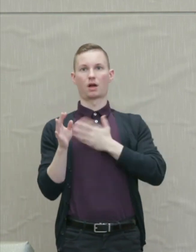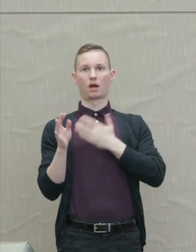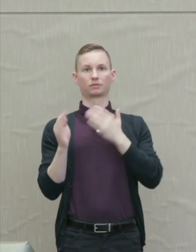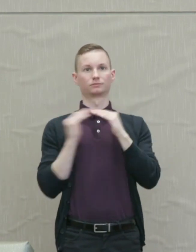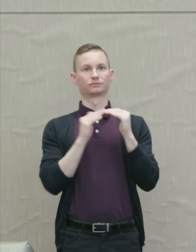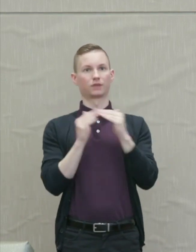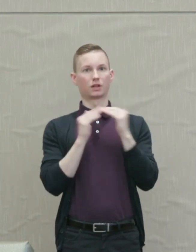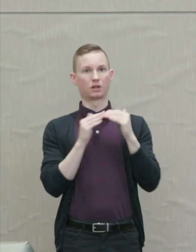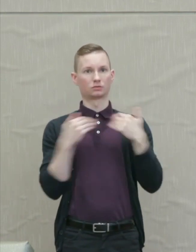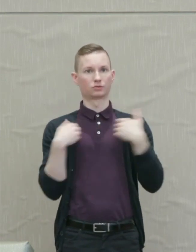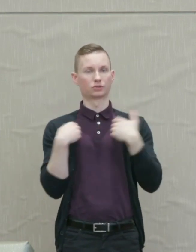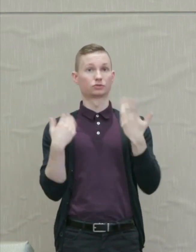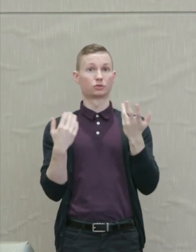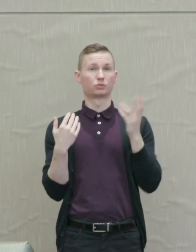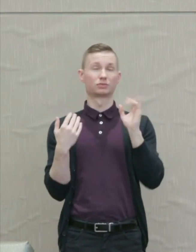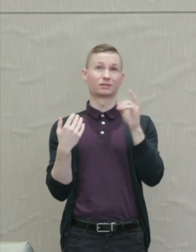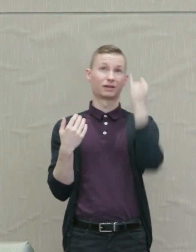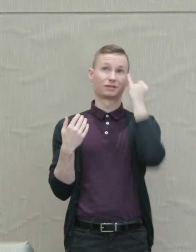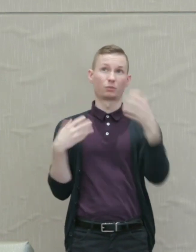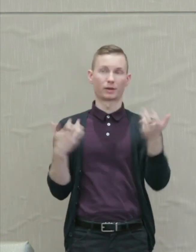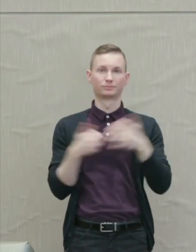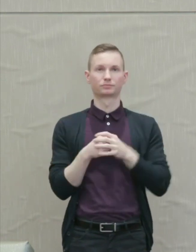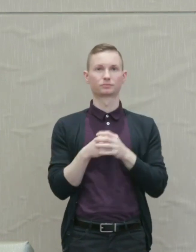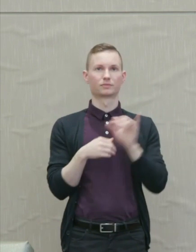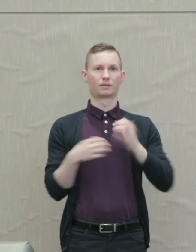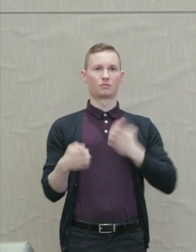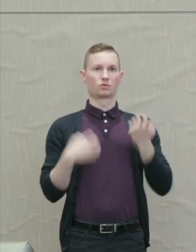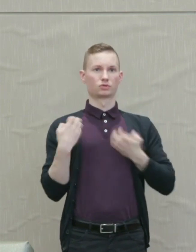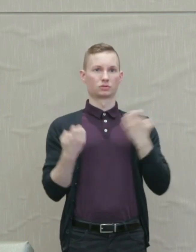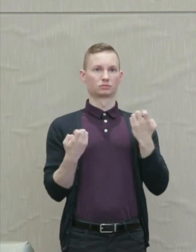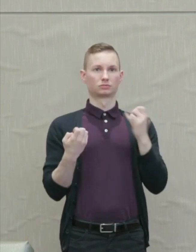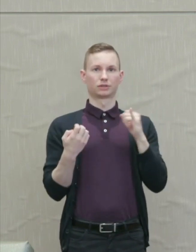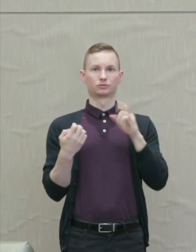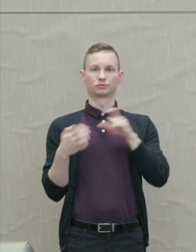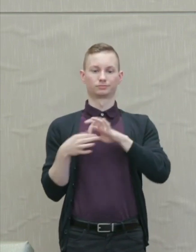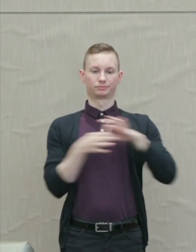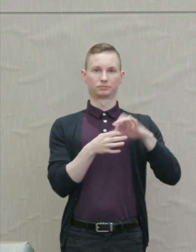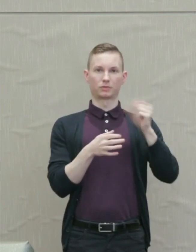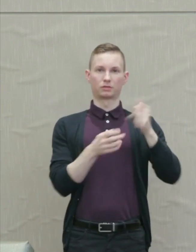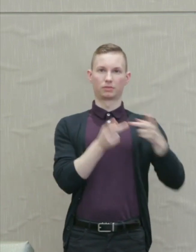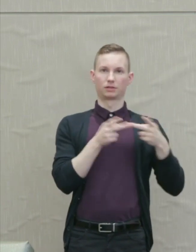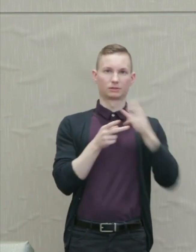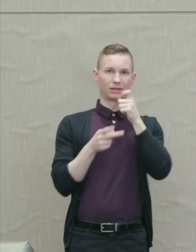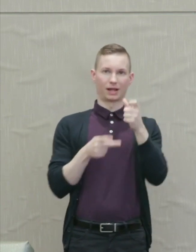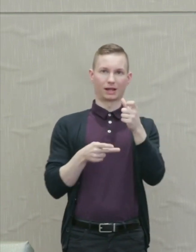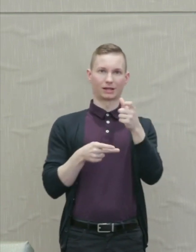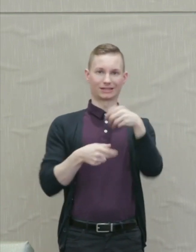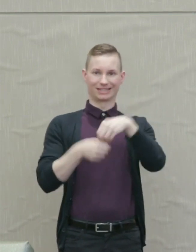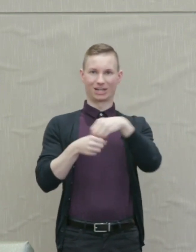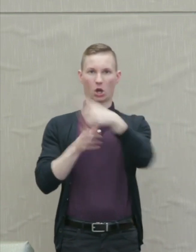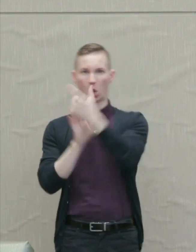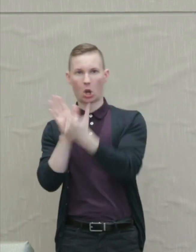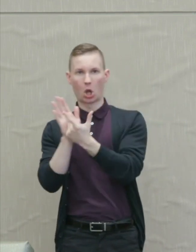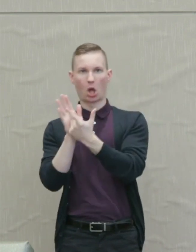So Apollo's idea is that this emotion belongs somewhere else, surely not in a law abiding